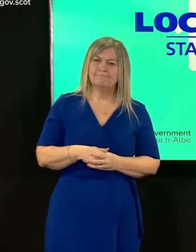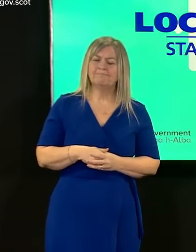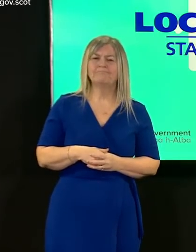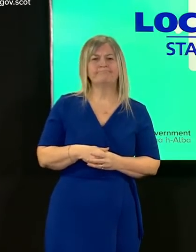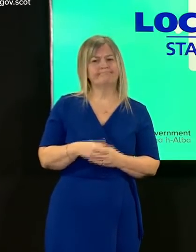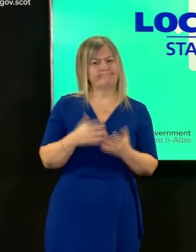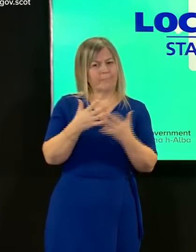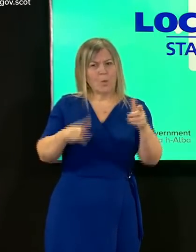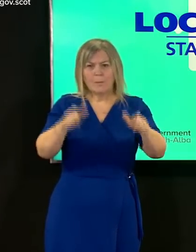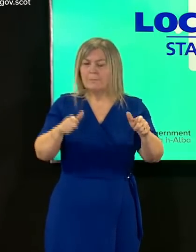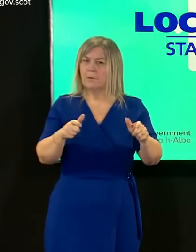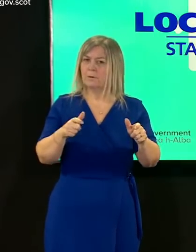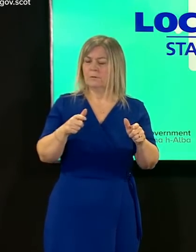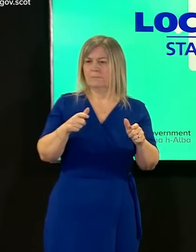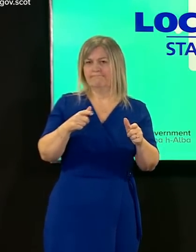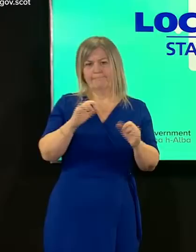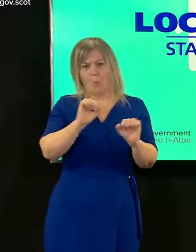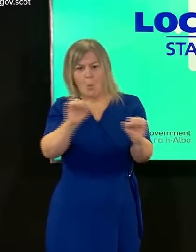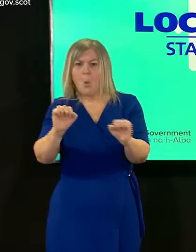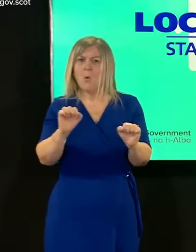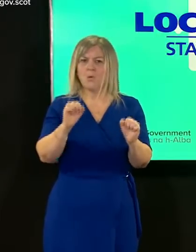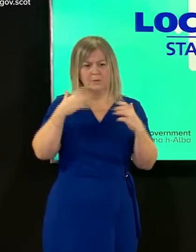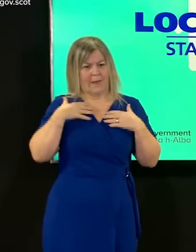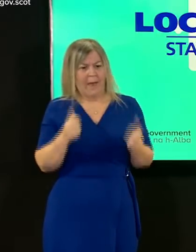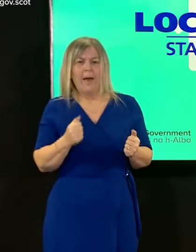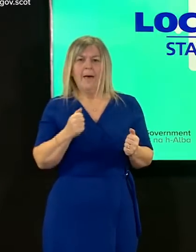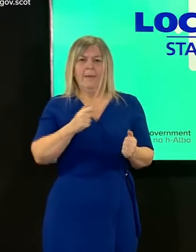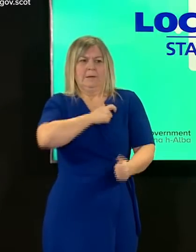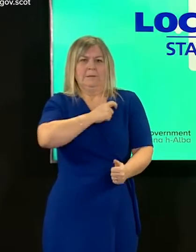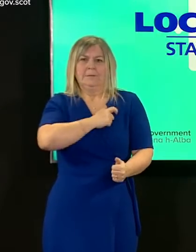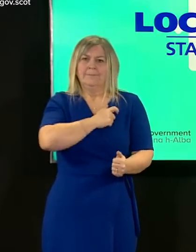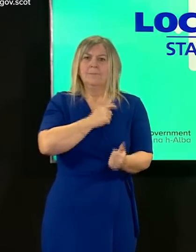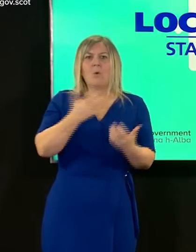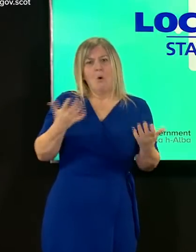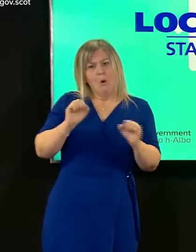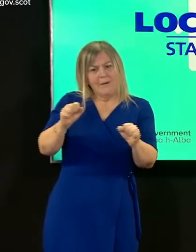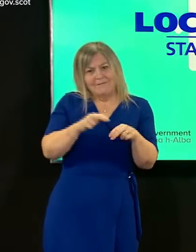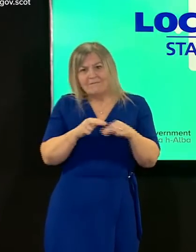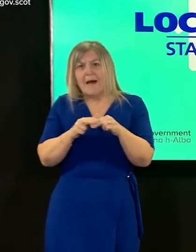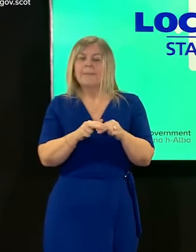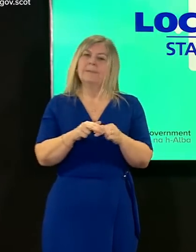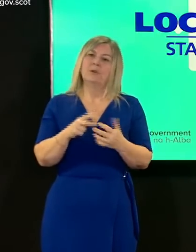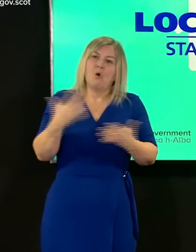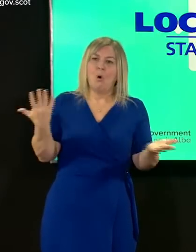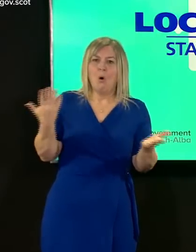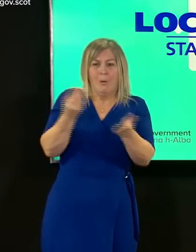about their own health or that of their loved ones or they have faced economic hardship due to